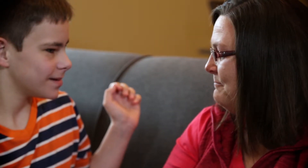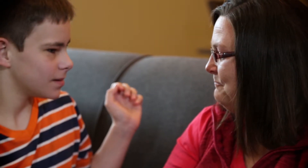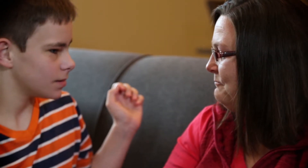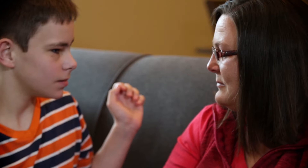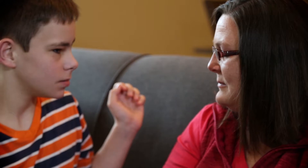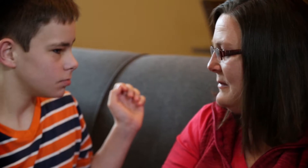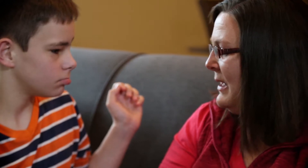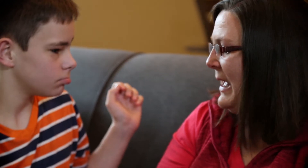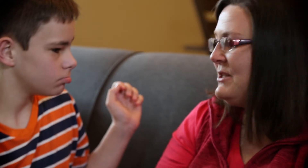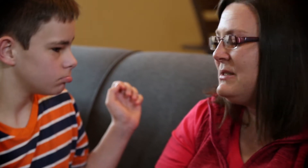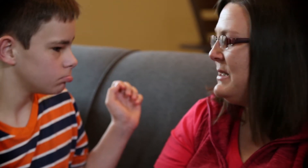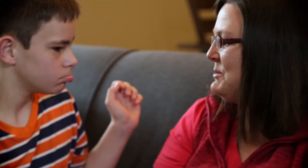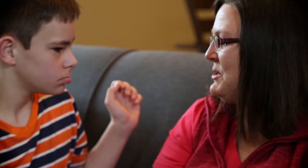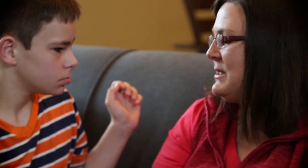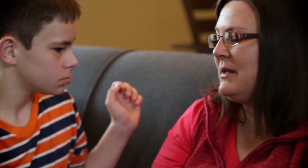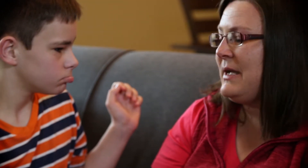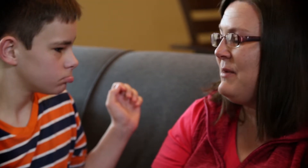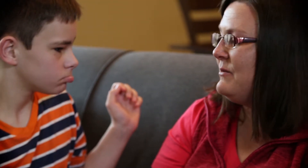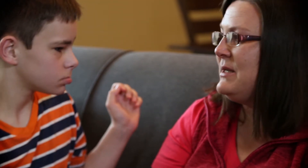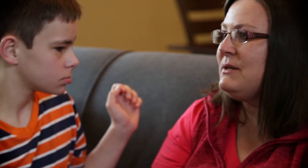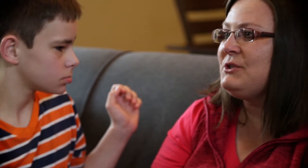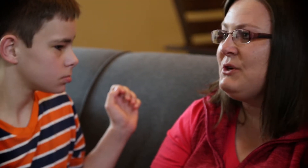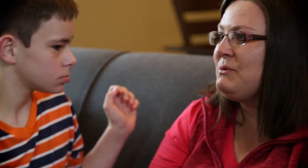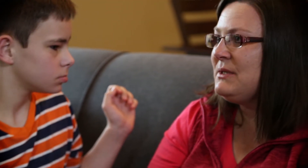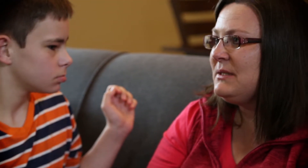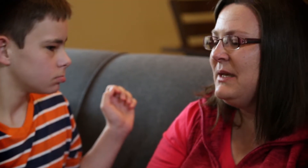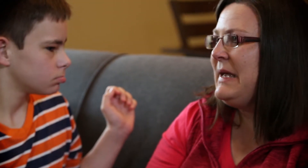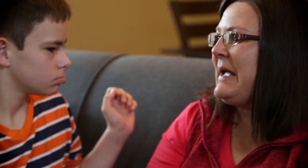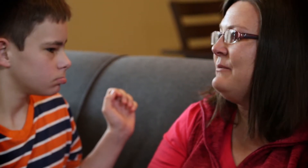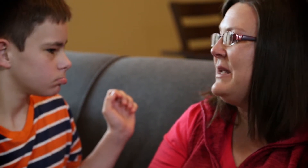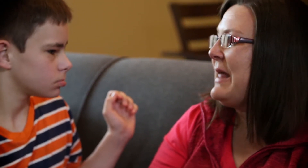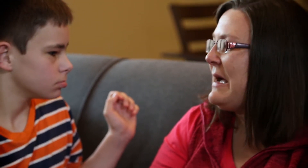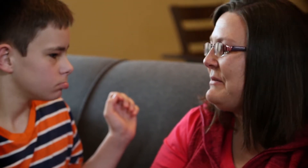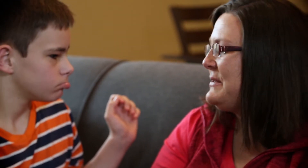Just seeing his personality come out, when he tells jokes and when he laughs.